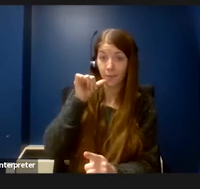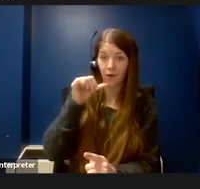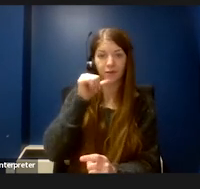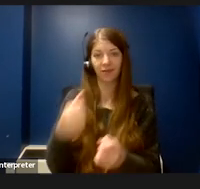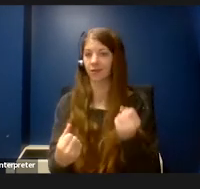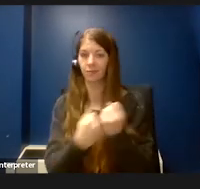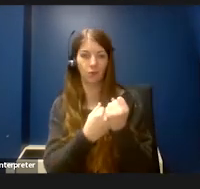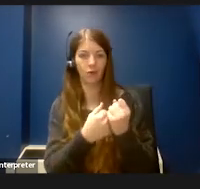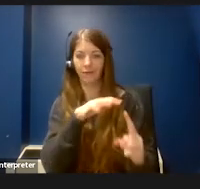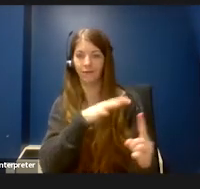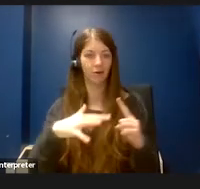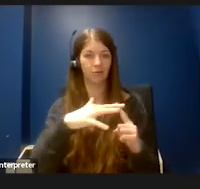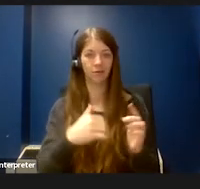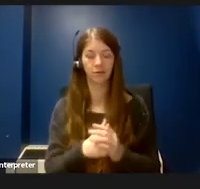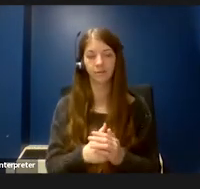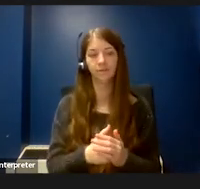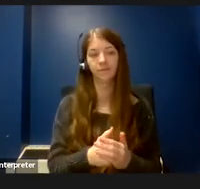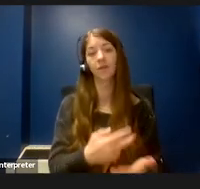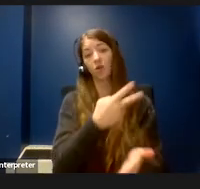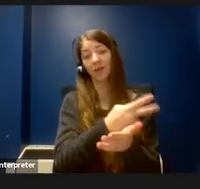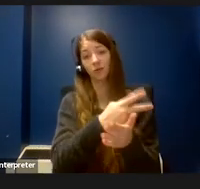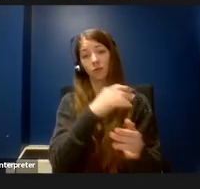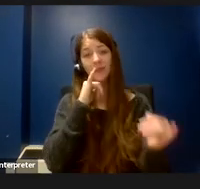Grad school interviews also included dinners at faculty's houses,